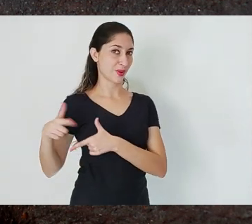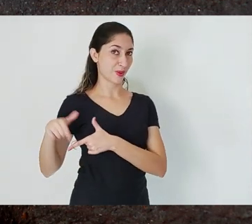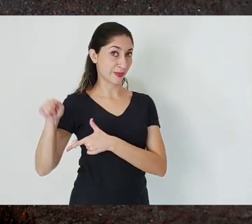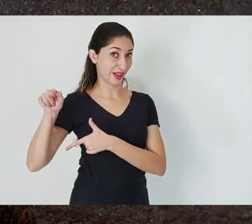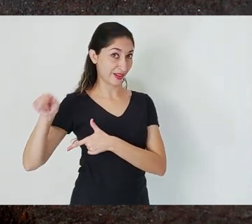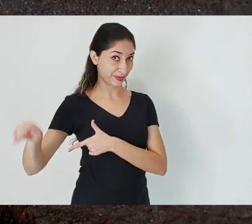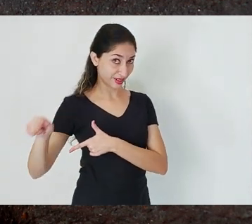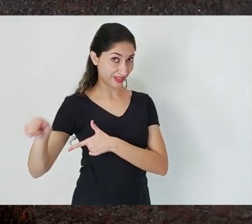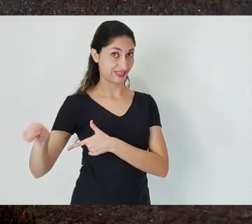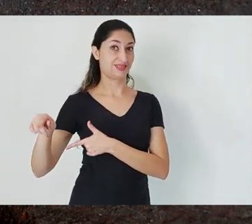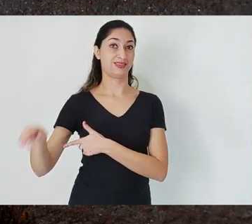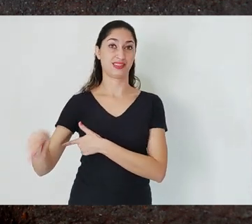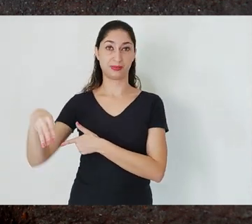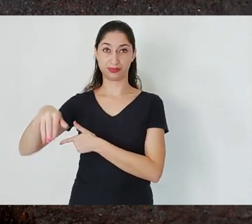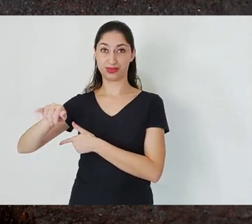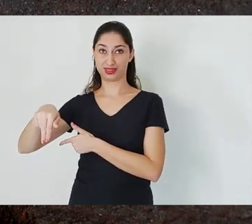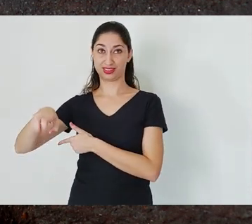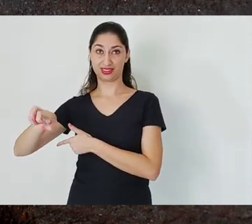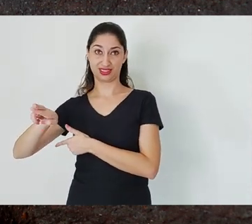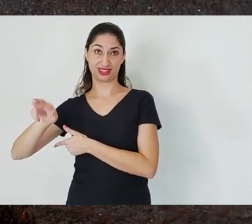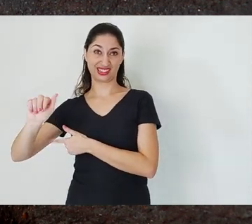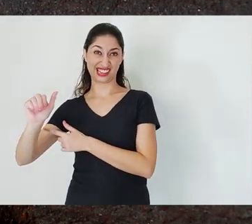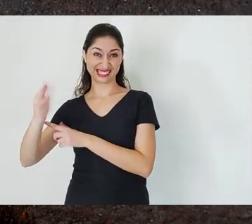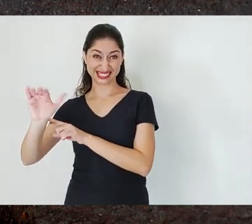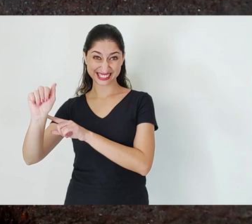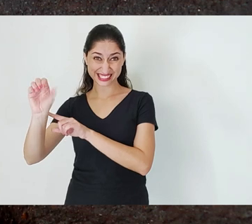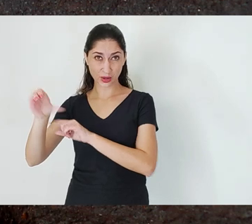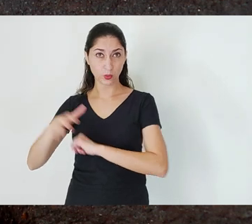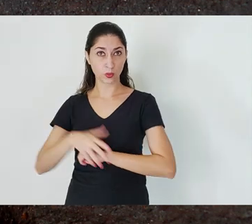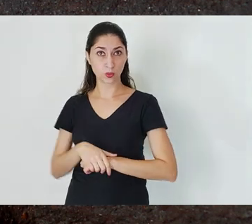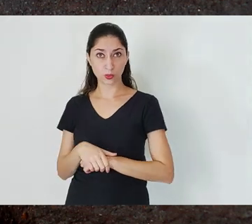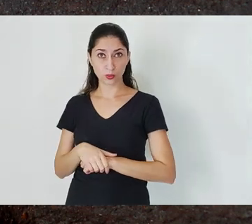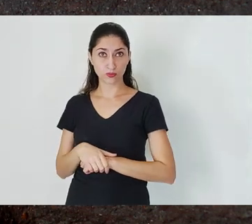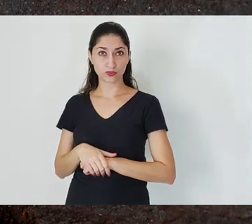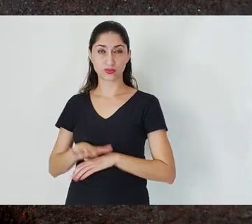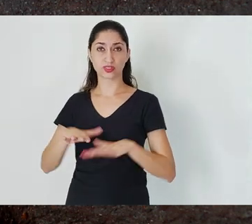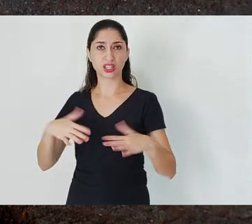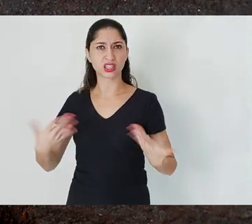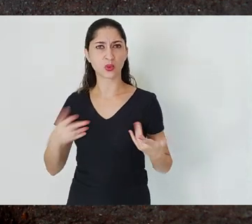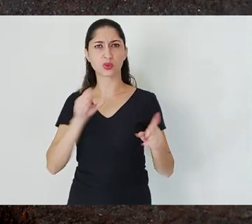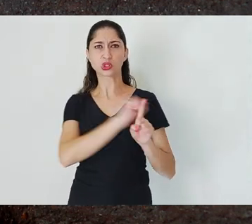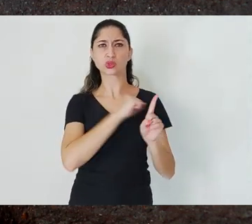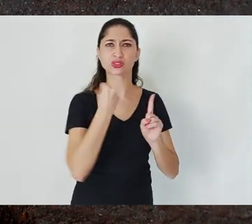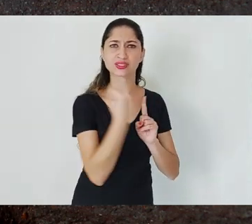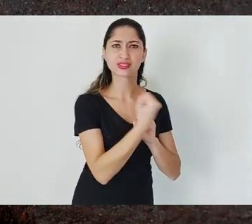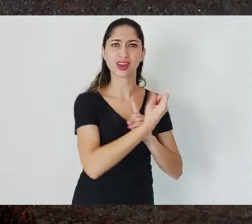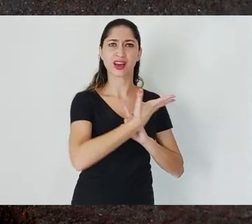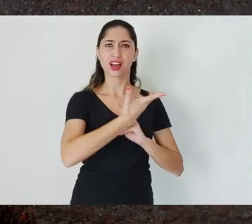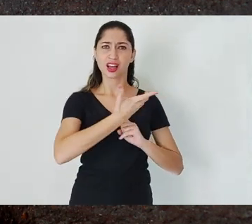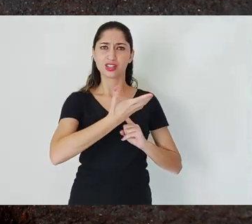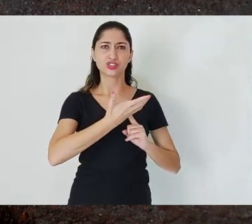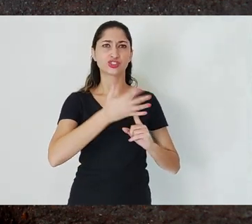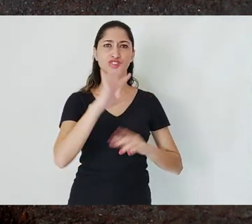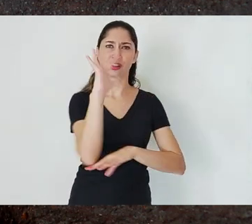the mining sector to the detriment of the the interests of society, of the environment,